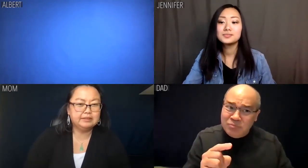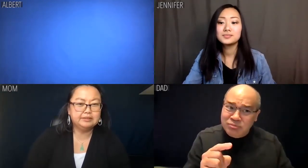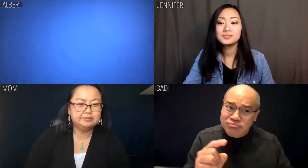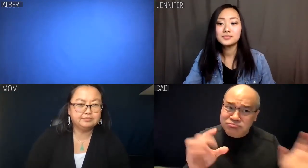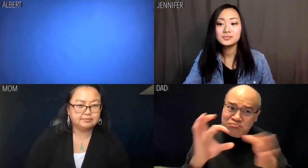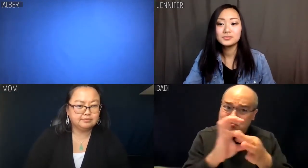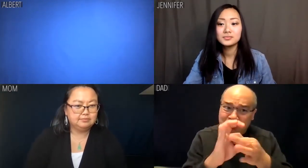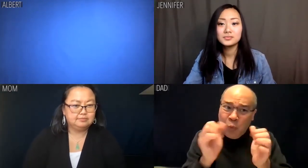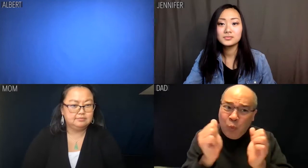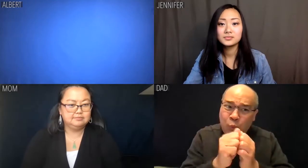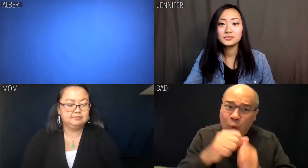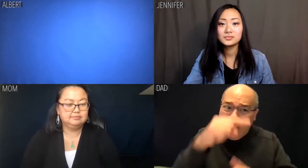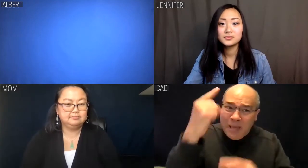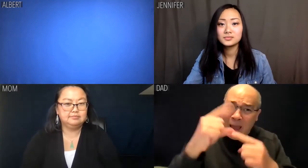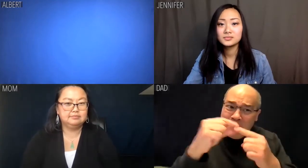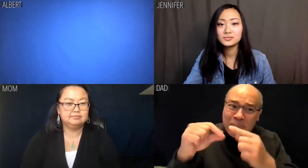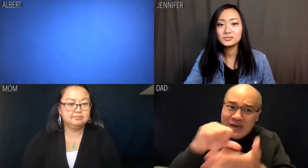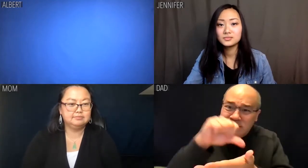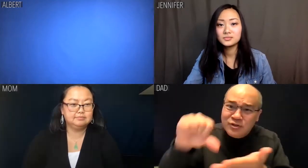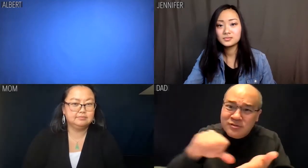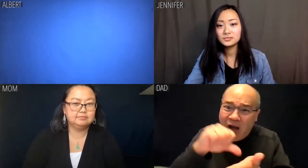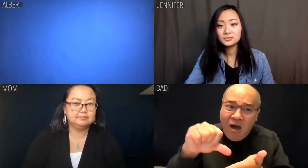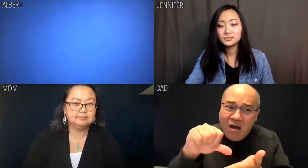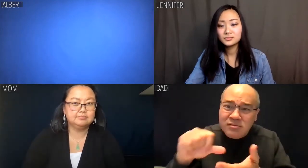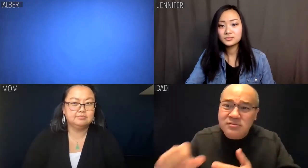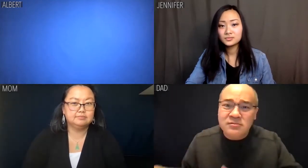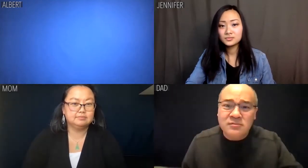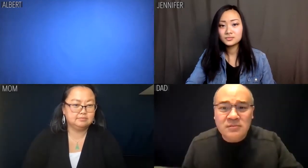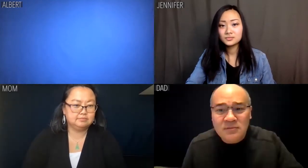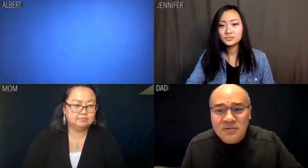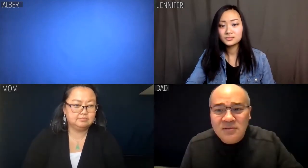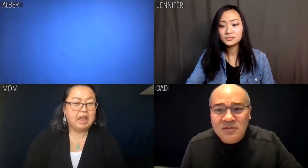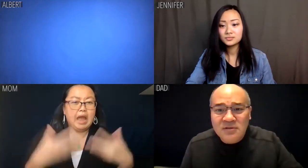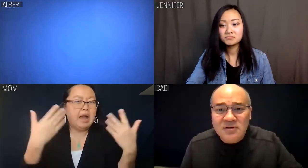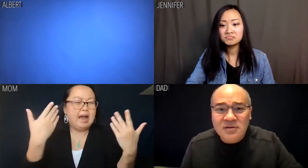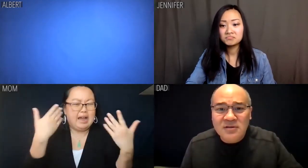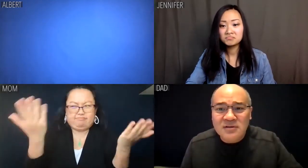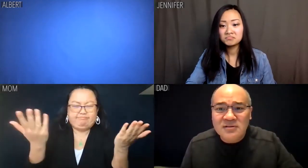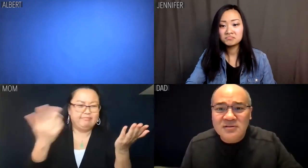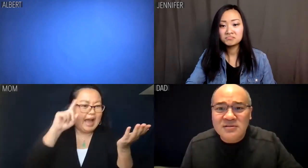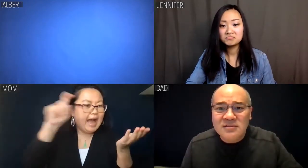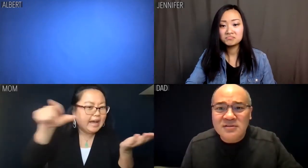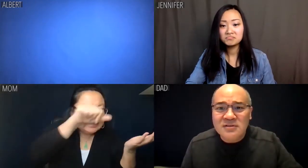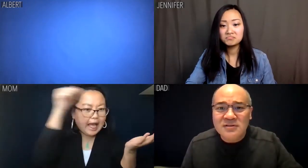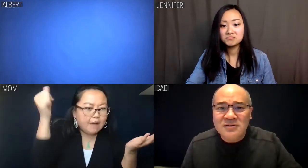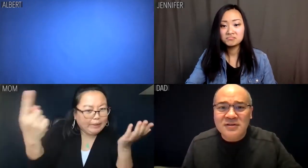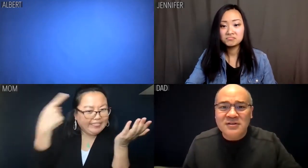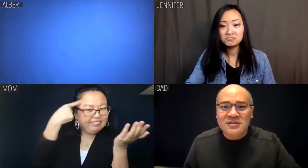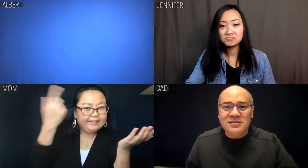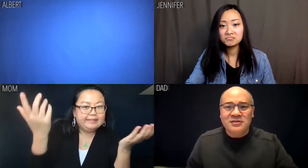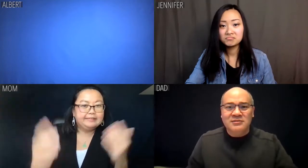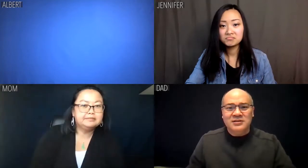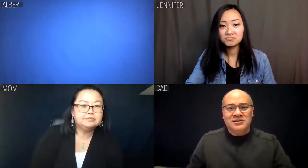Will that go with black bean sauce? Mom: Ask Albert what he thinks.